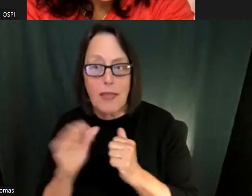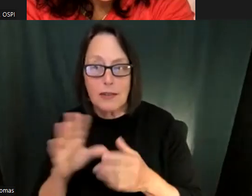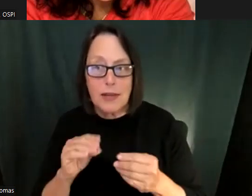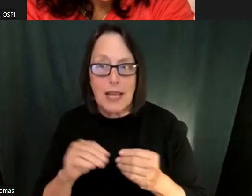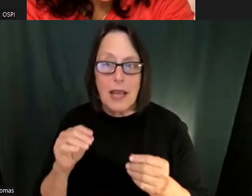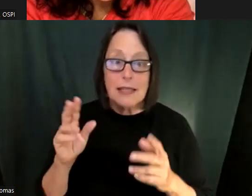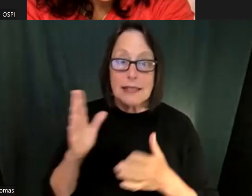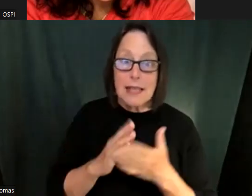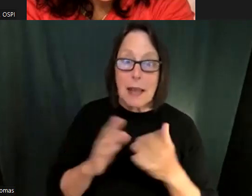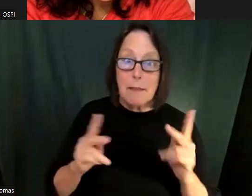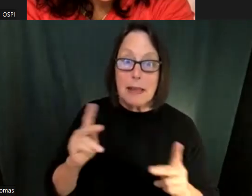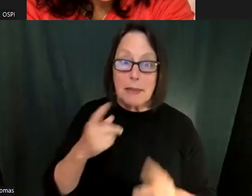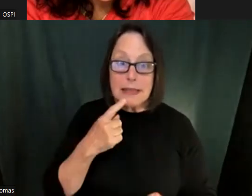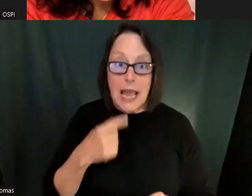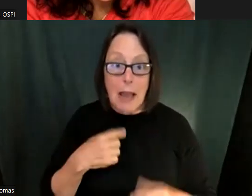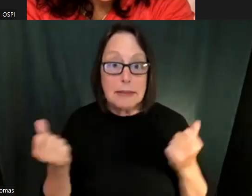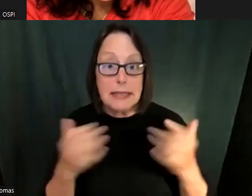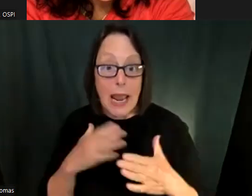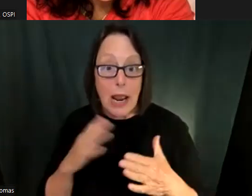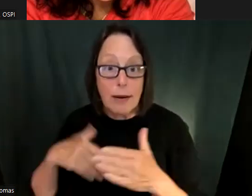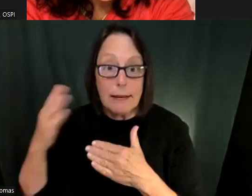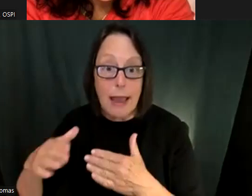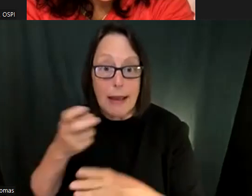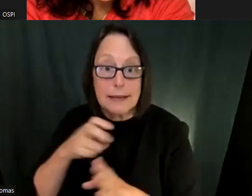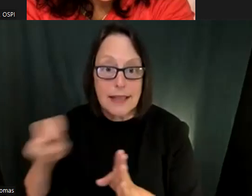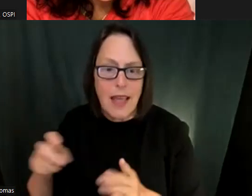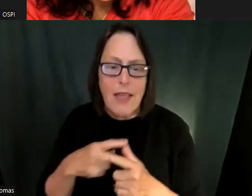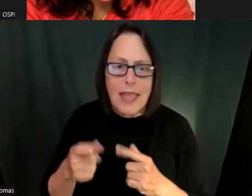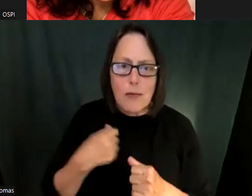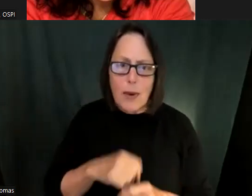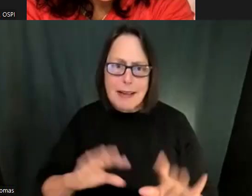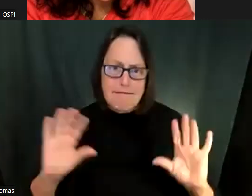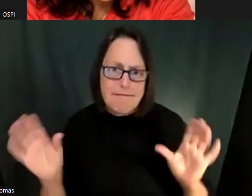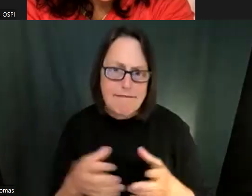There's usually time for check-ins and celebrations every week. And community building. So that's something that I've built in through the year and then at the end of the year we do you know more of that and for example, that common ground game that I talked about, people have probably played it, but it, I saw over the year people being more and more vulnerable with their stories.